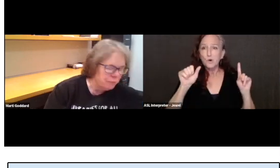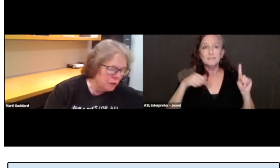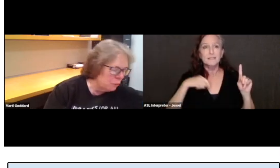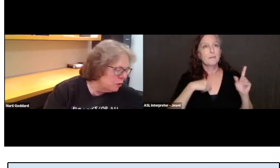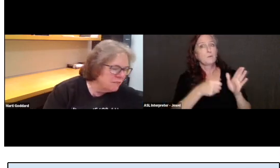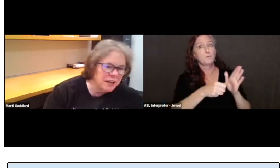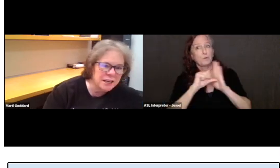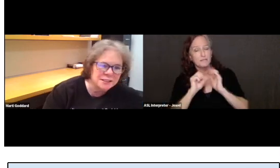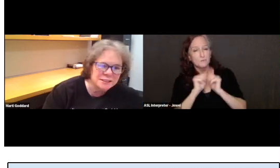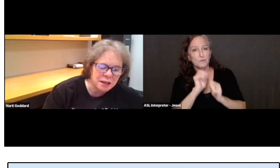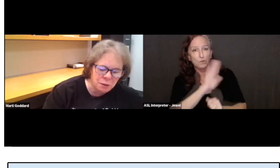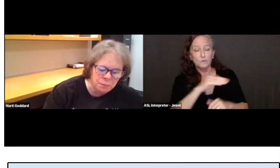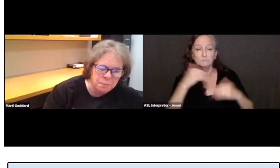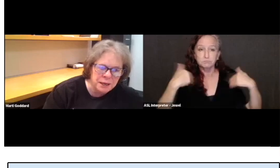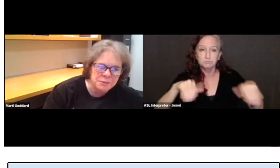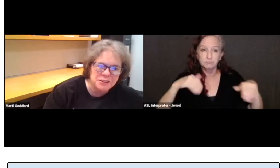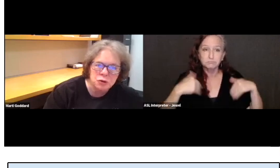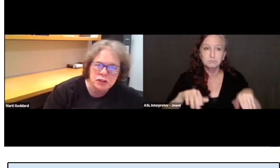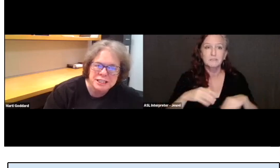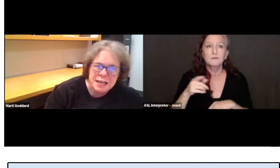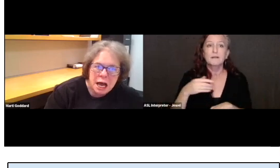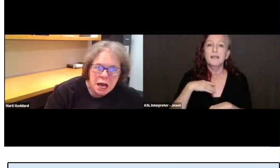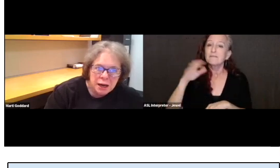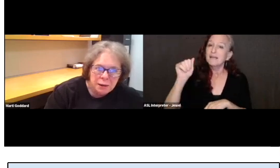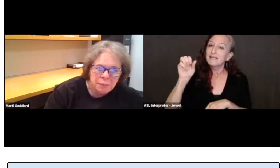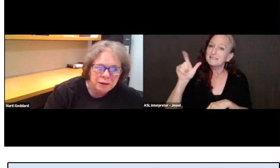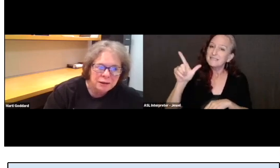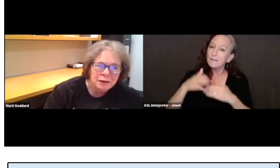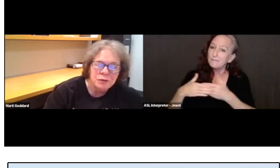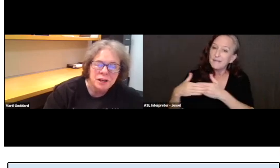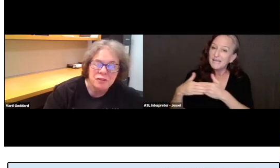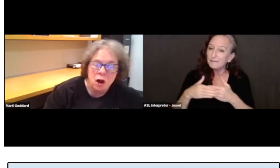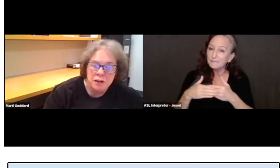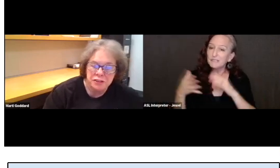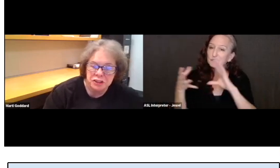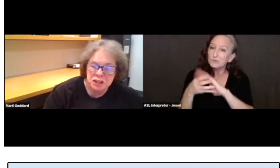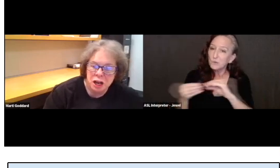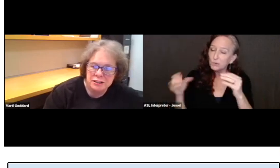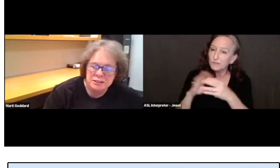We have ASL baby storytime, we have author talks.